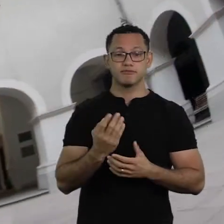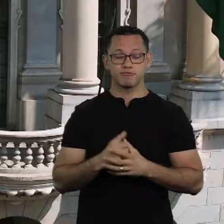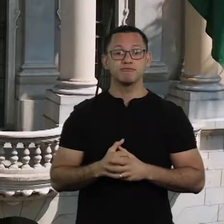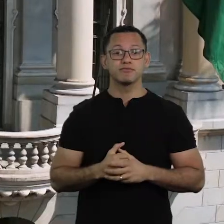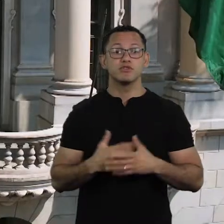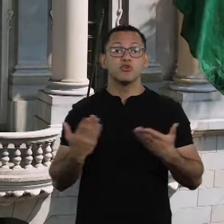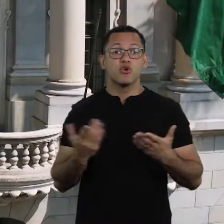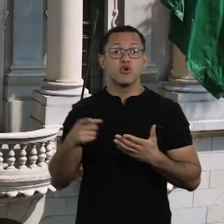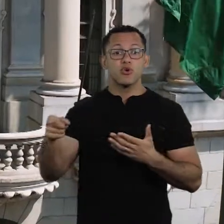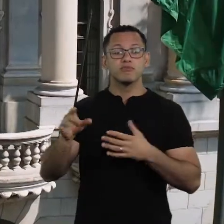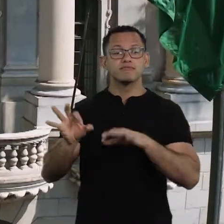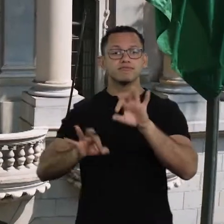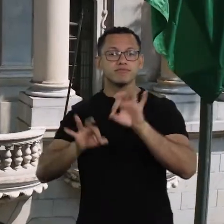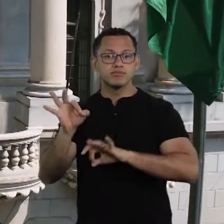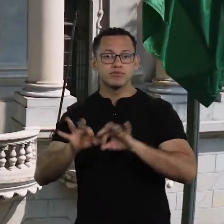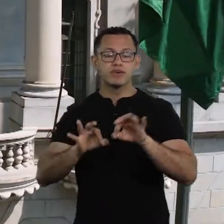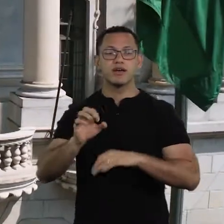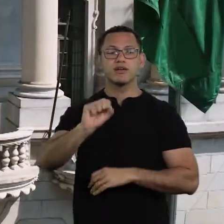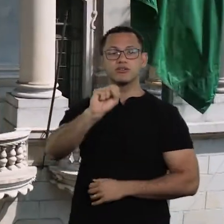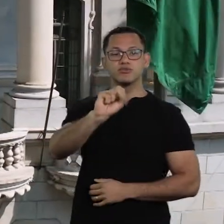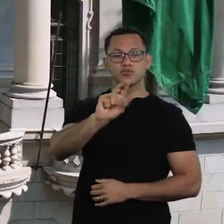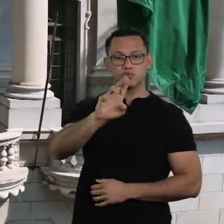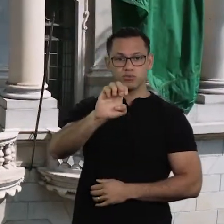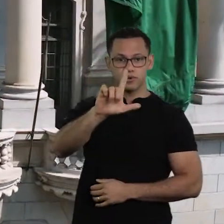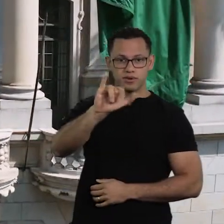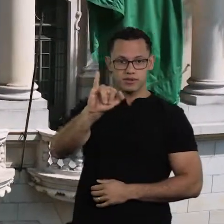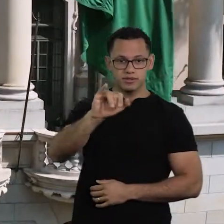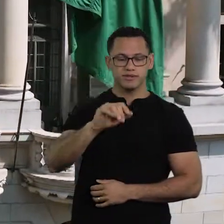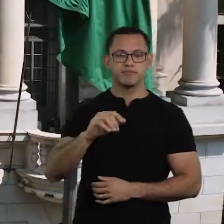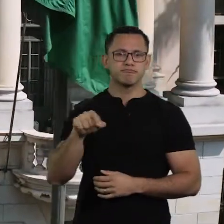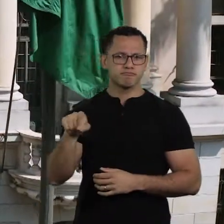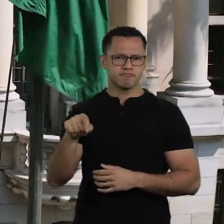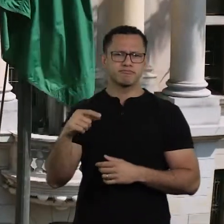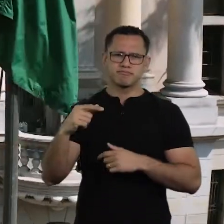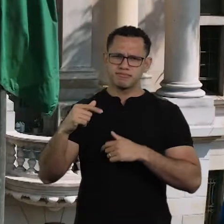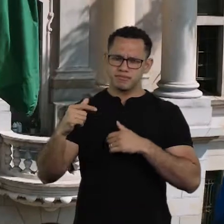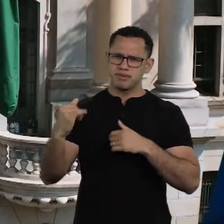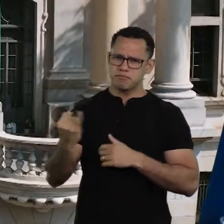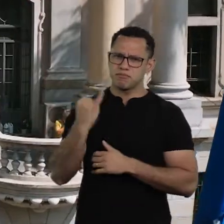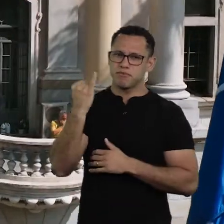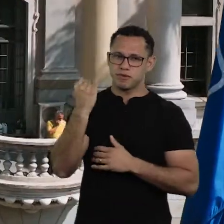and today she’s part of an amazing project, Casa Sueli Carneiro. We will talk today